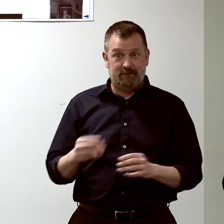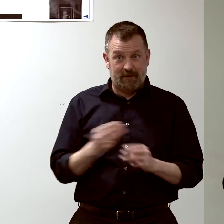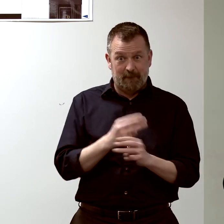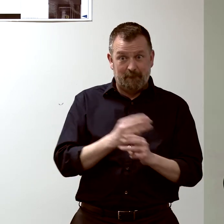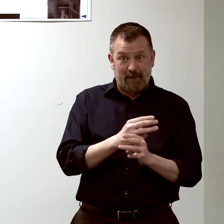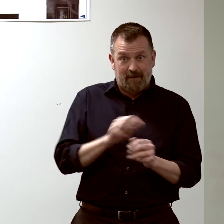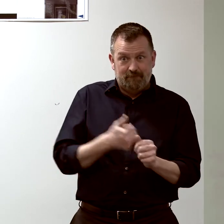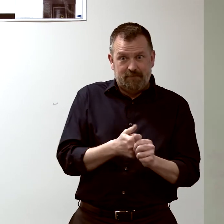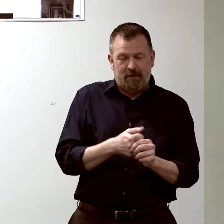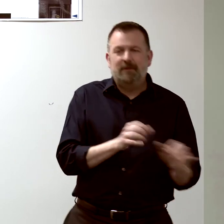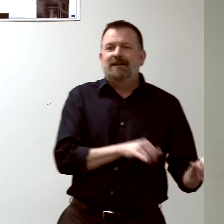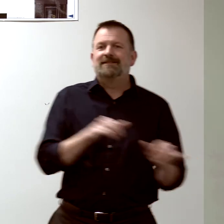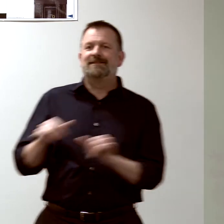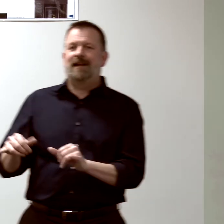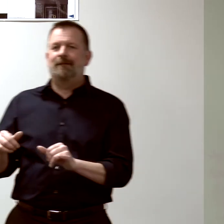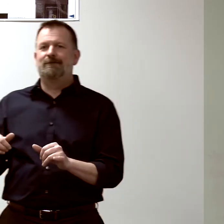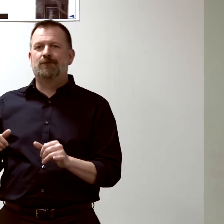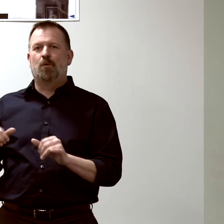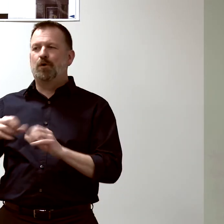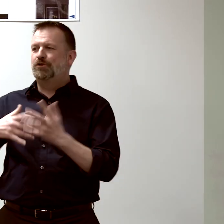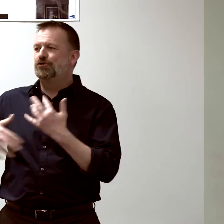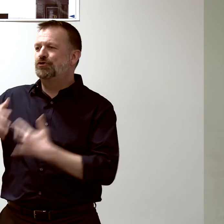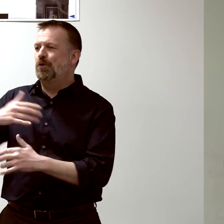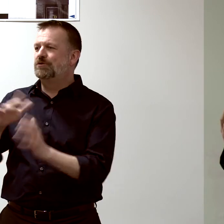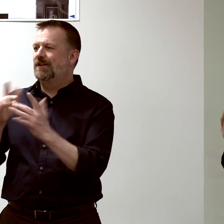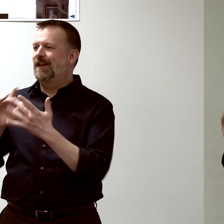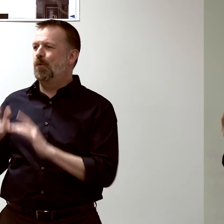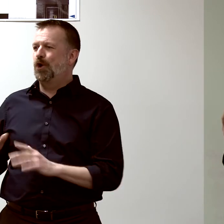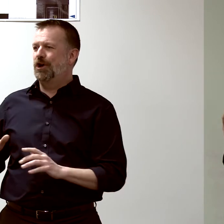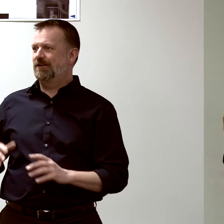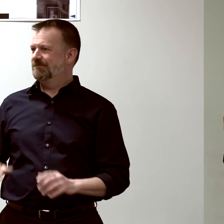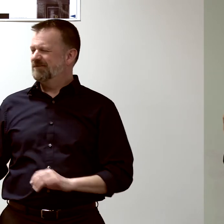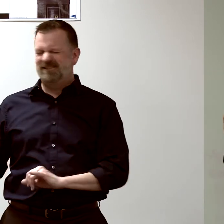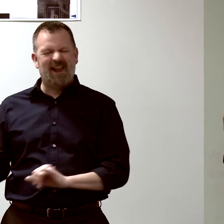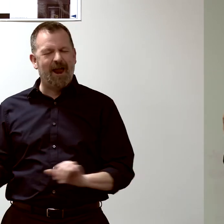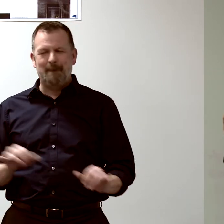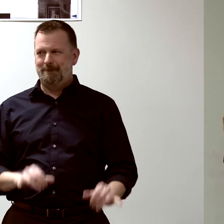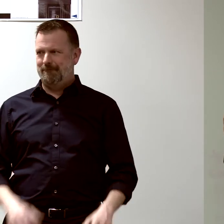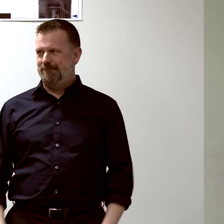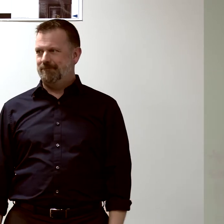are the same mathematics that you use for social-- drawing social networks.